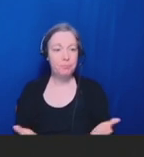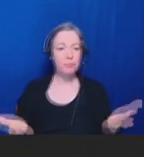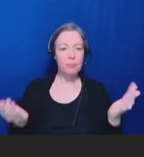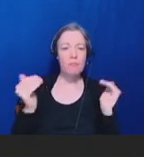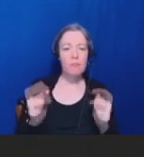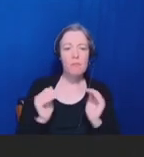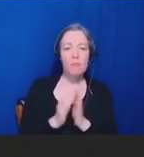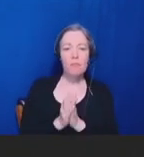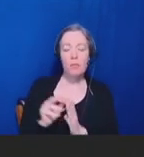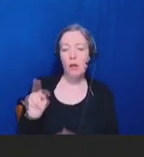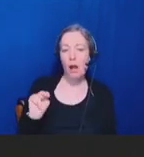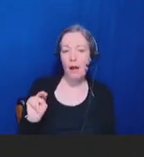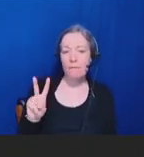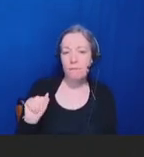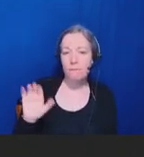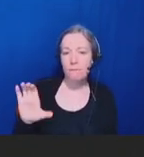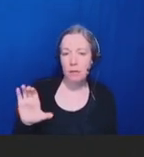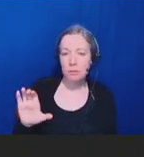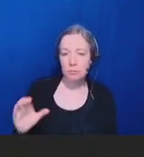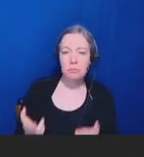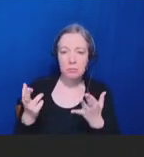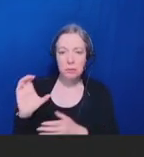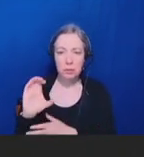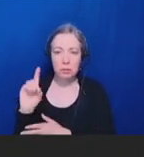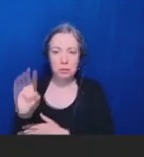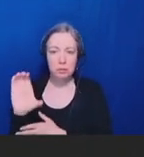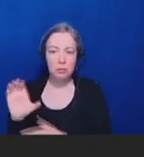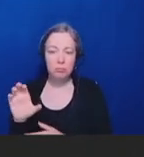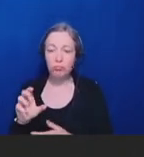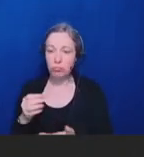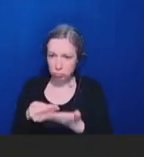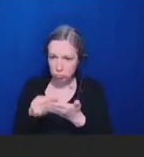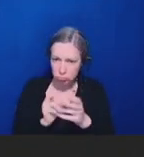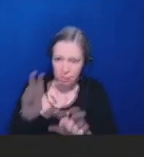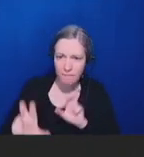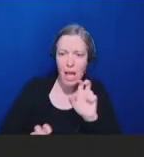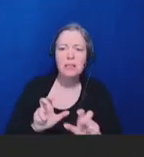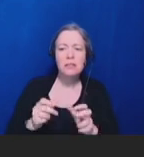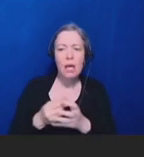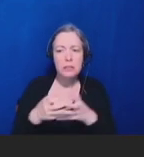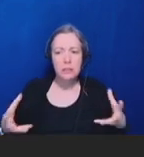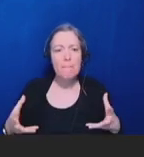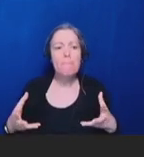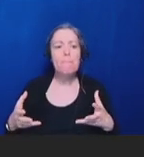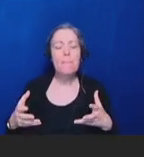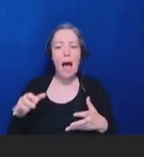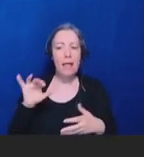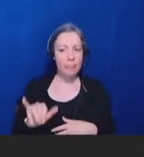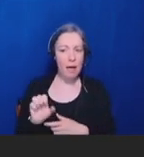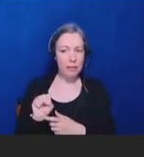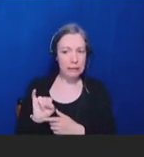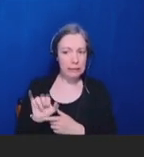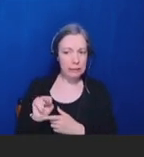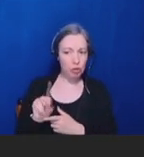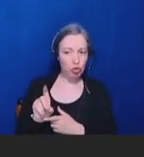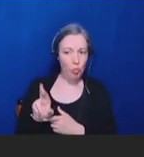of new vaccines and further integrate this approach into vaccine safety surveillance activities.